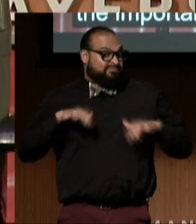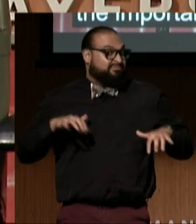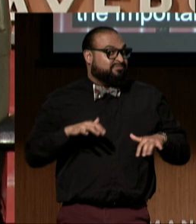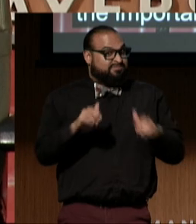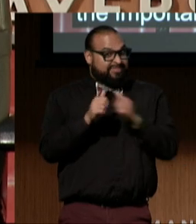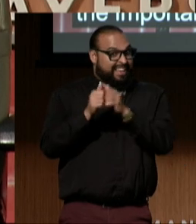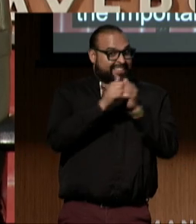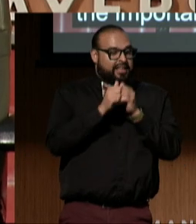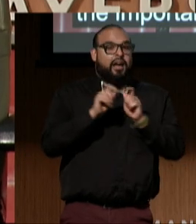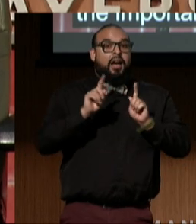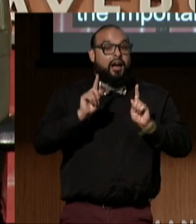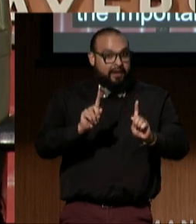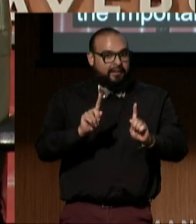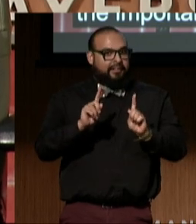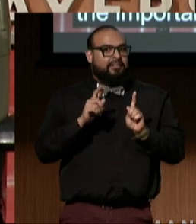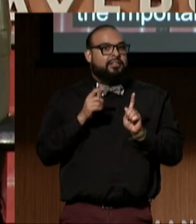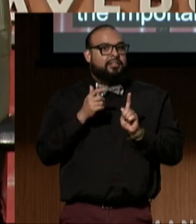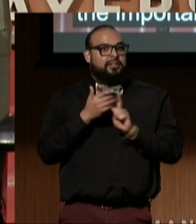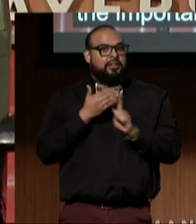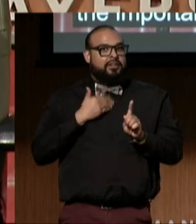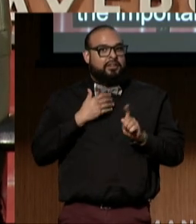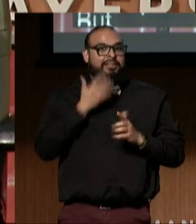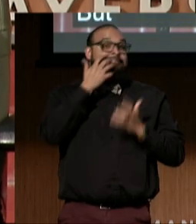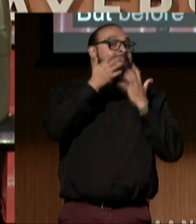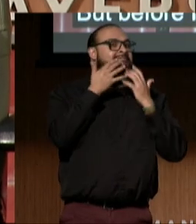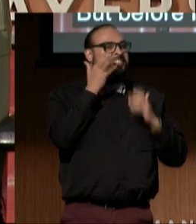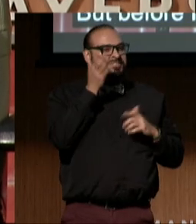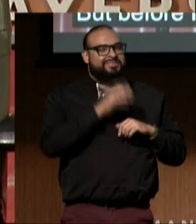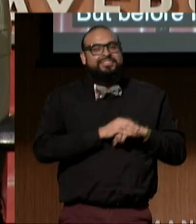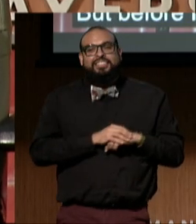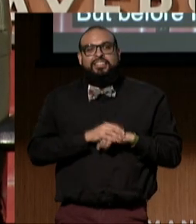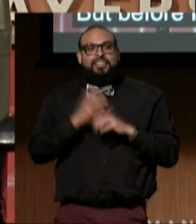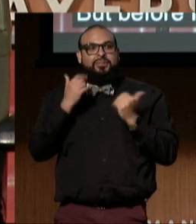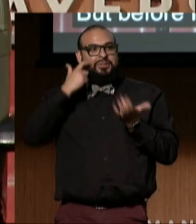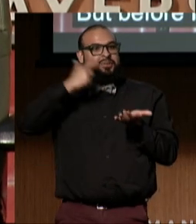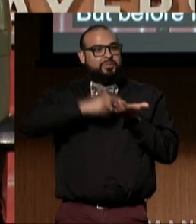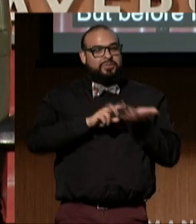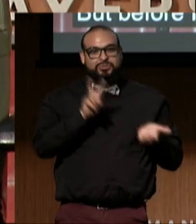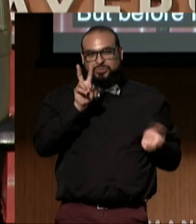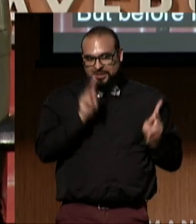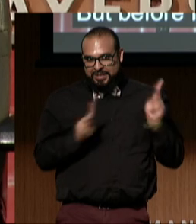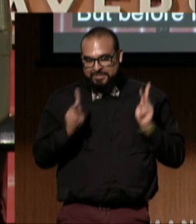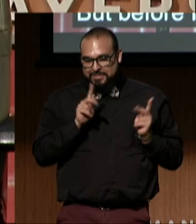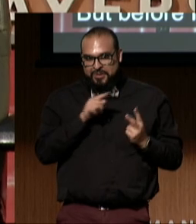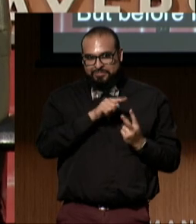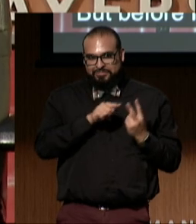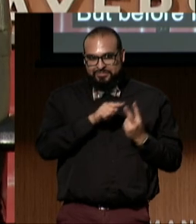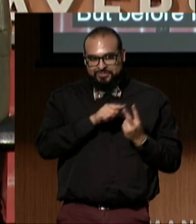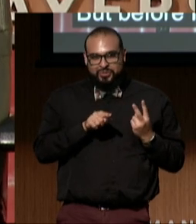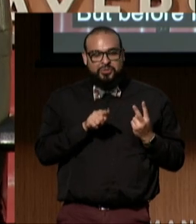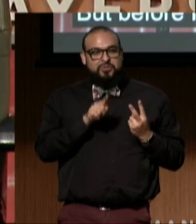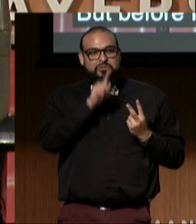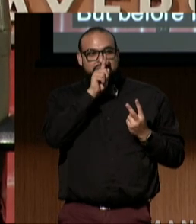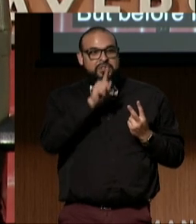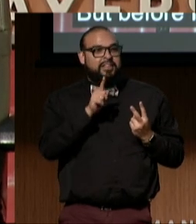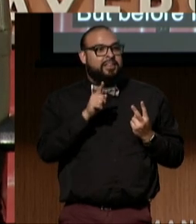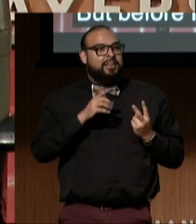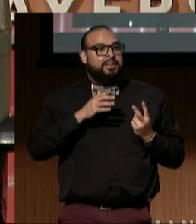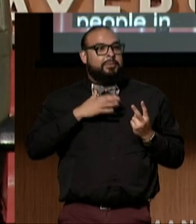But before I do that, I want to acknowledge two people in particular who have made my first three months